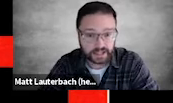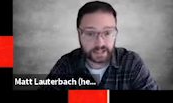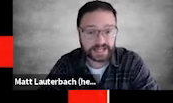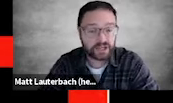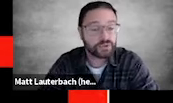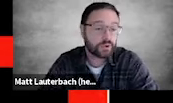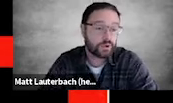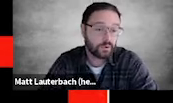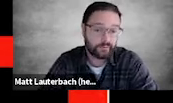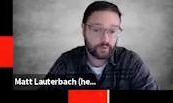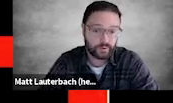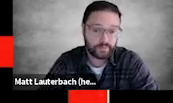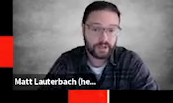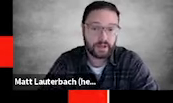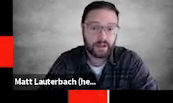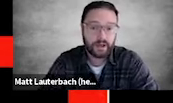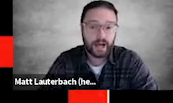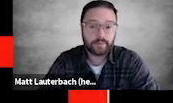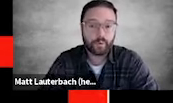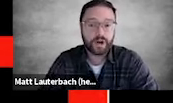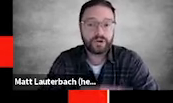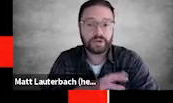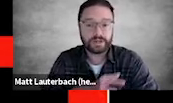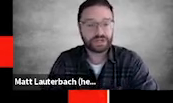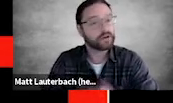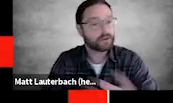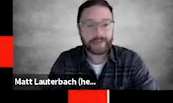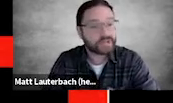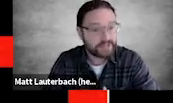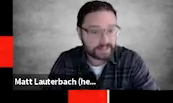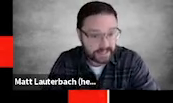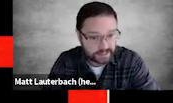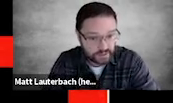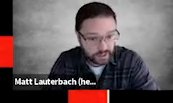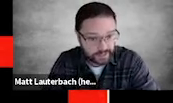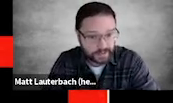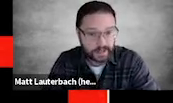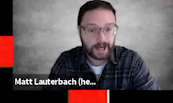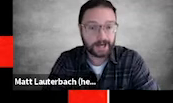it'll take you to a Google form where you can share your captioning success story.